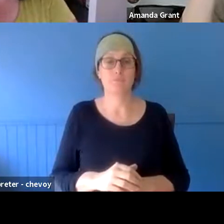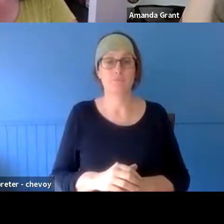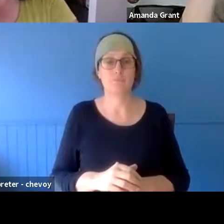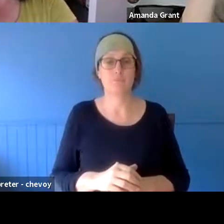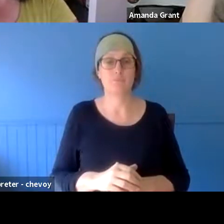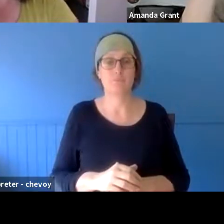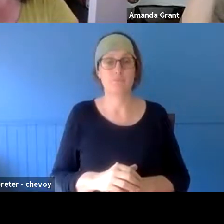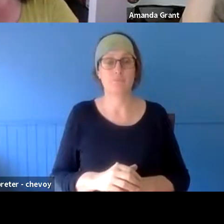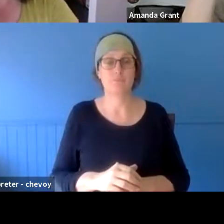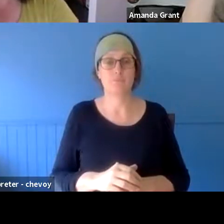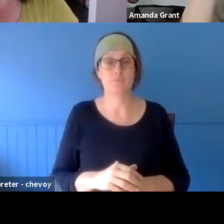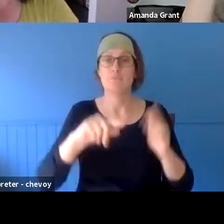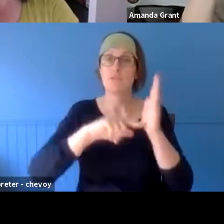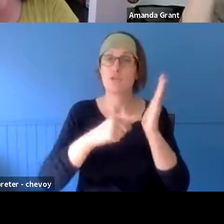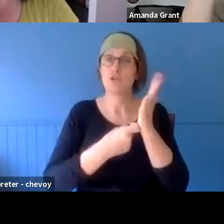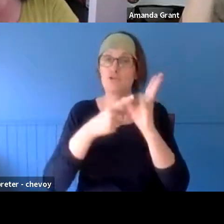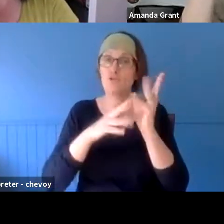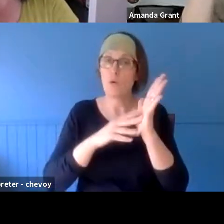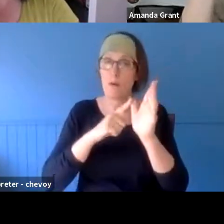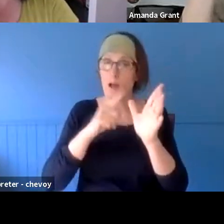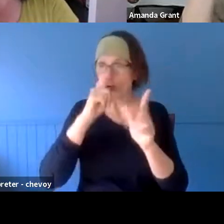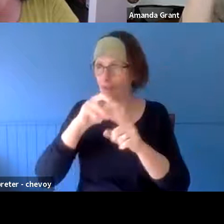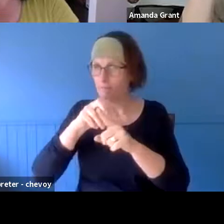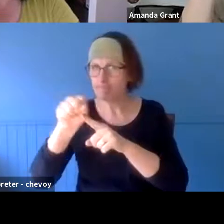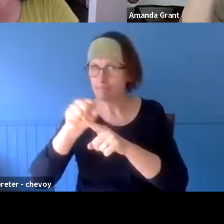had the 50th anniversary of the '67 bushfires just a couple of years